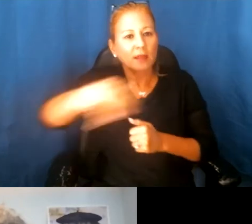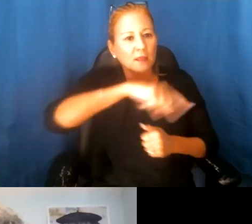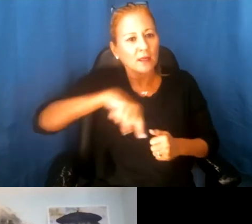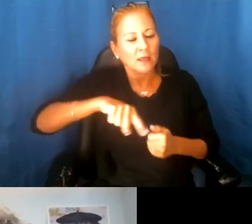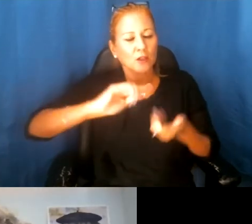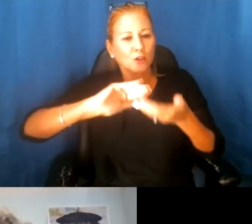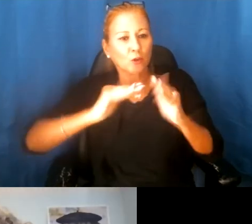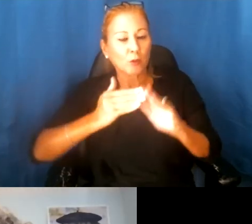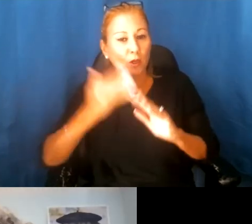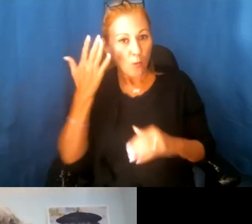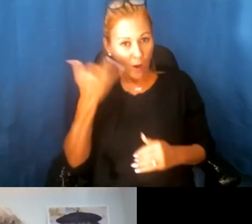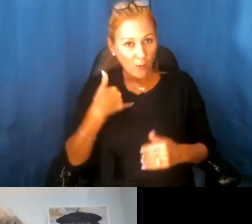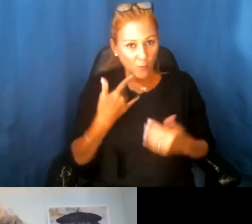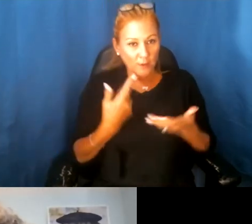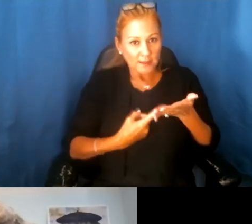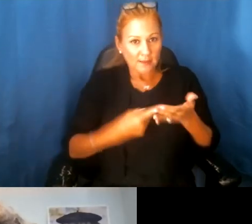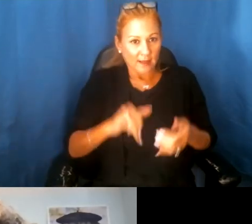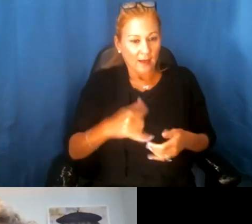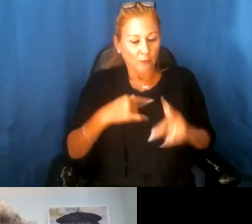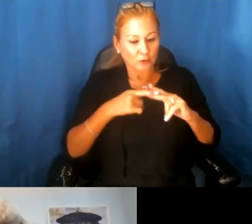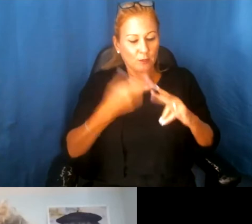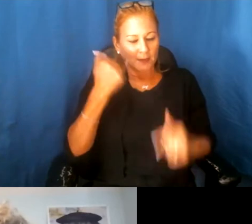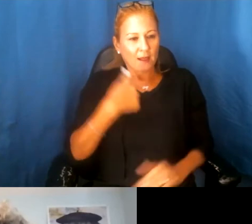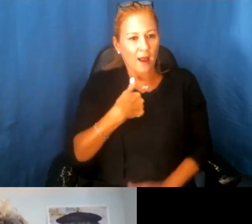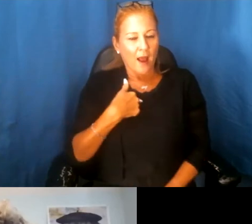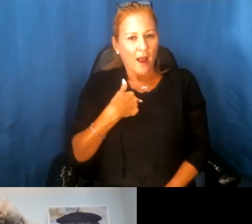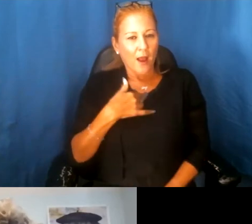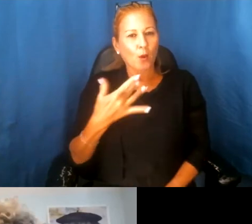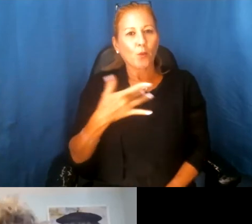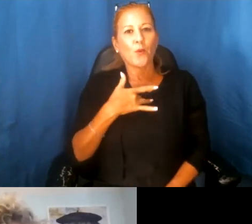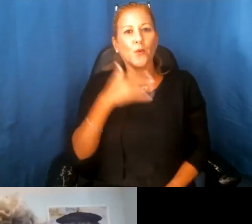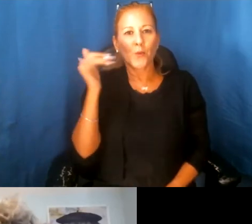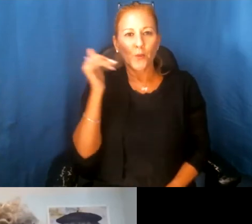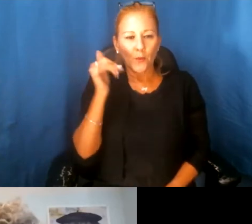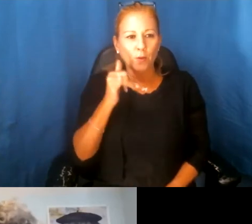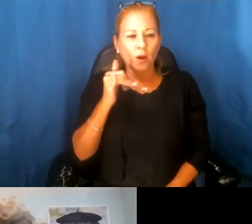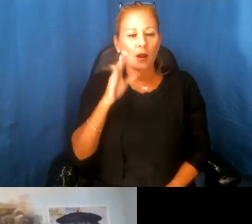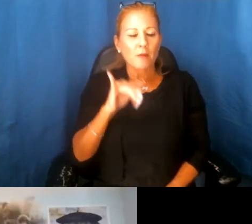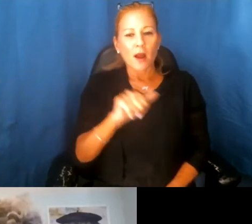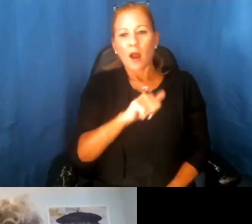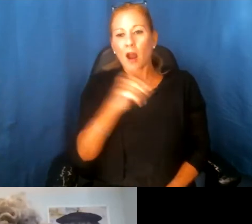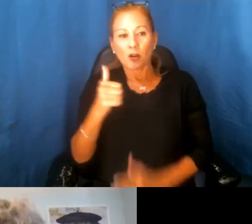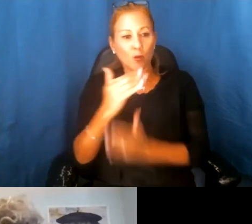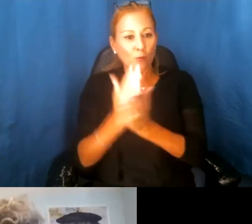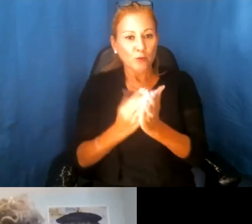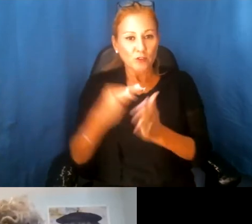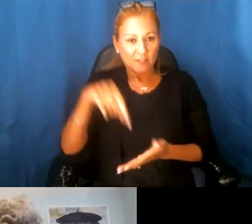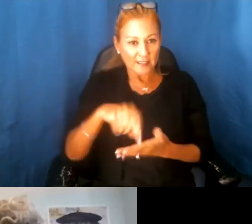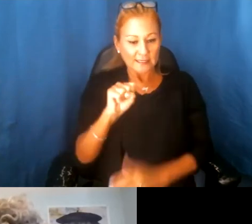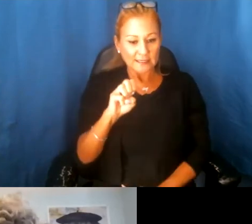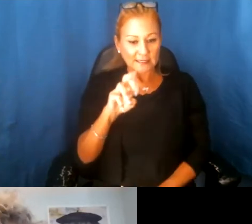start there is because I'm- I'm really struck by another portion of this series that we created